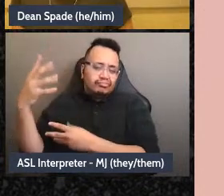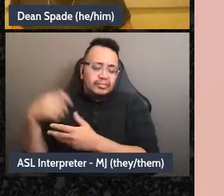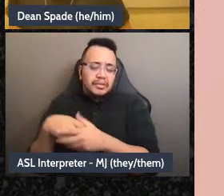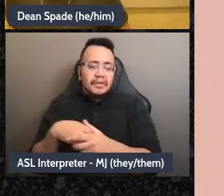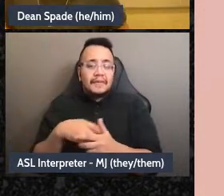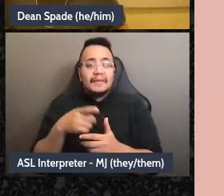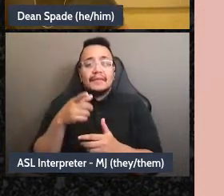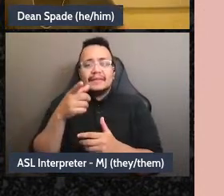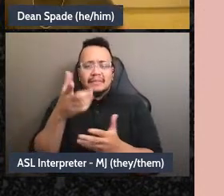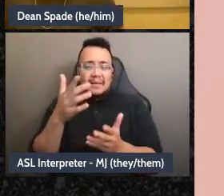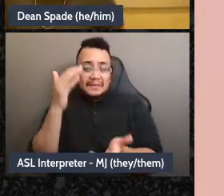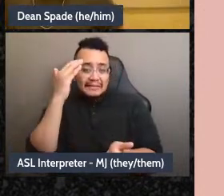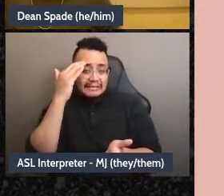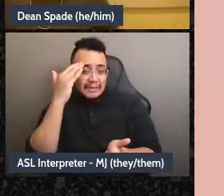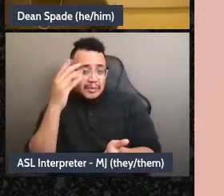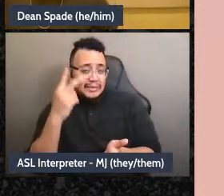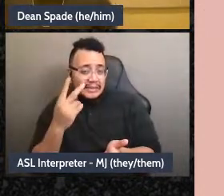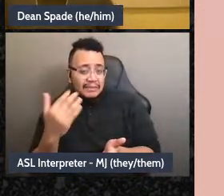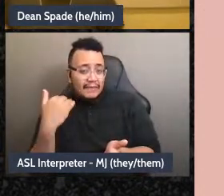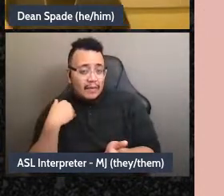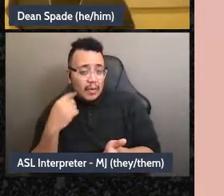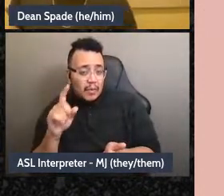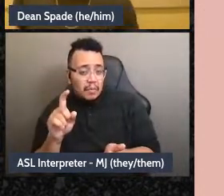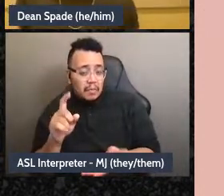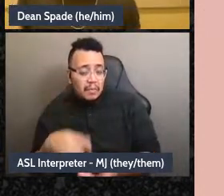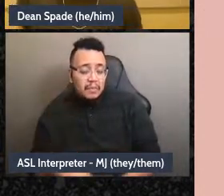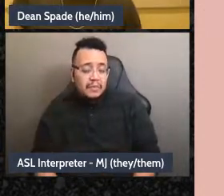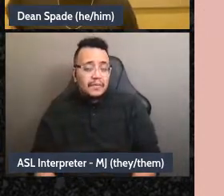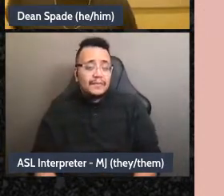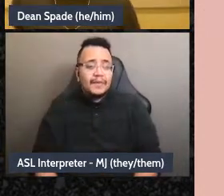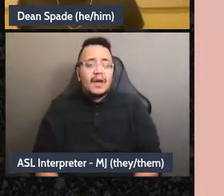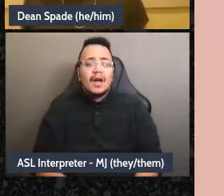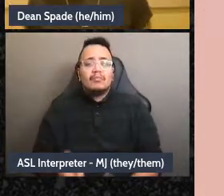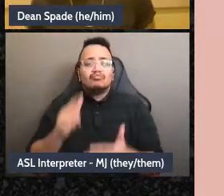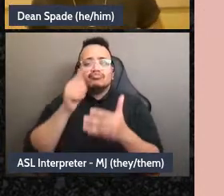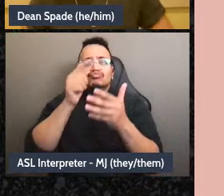familiar to some people but I want to briefly go through it for people for whom it's new: